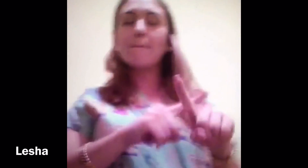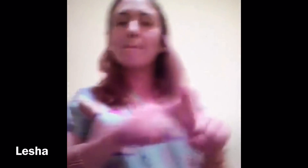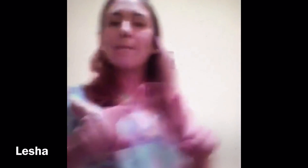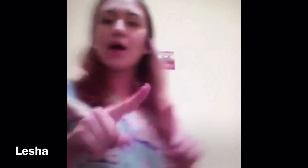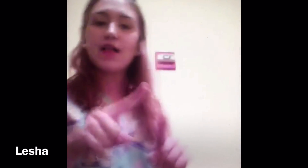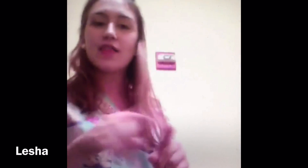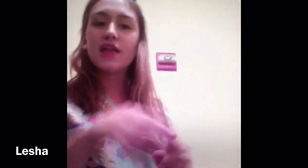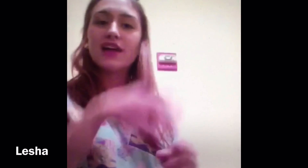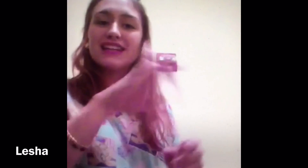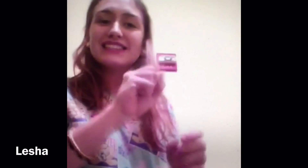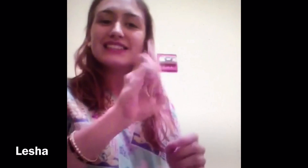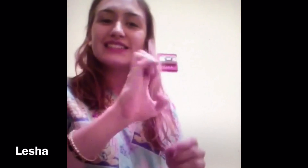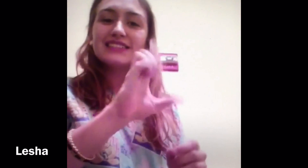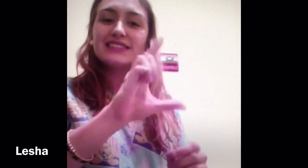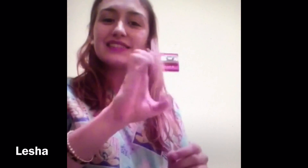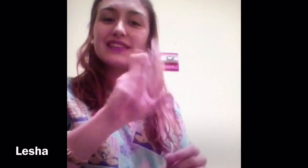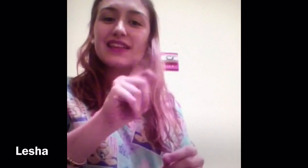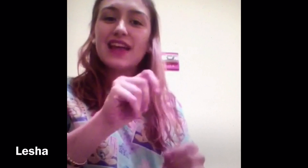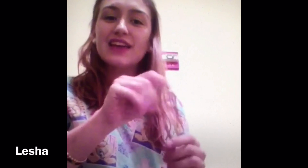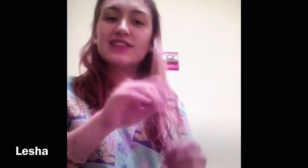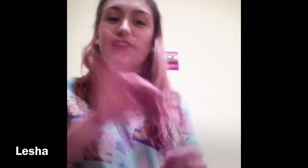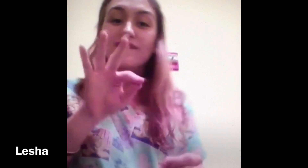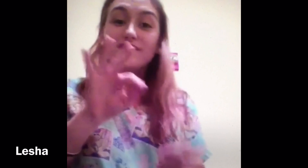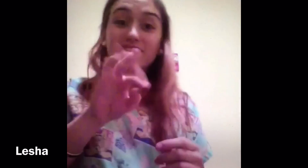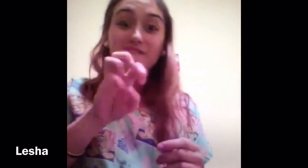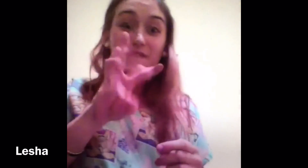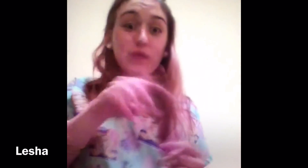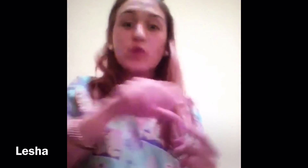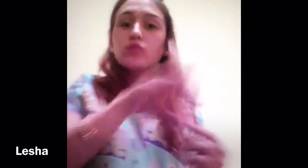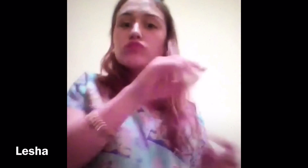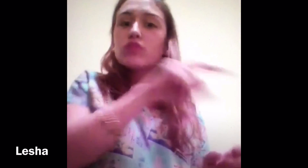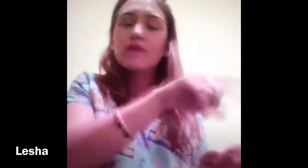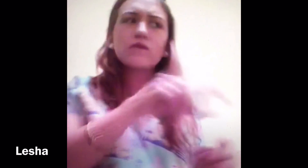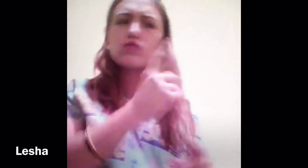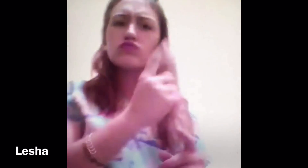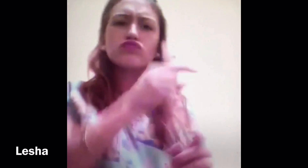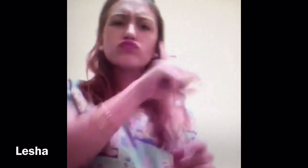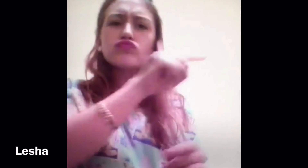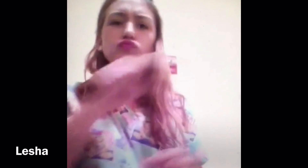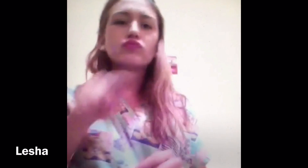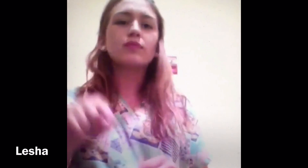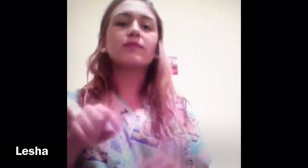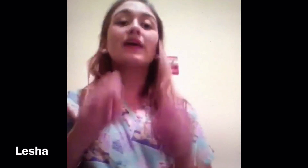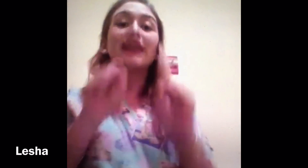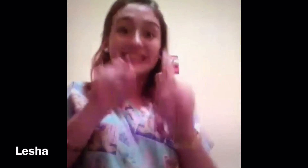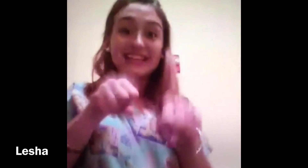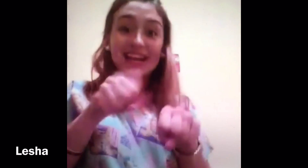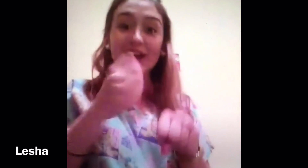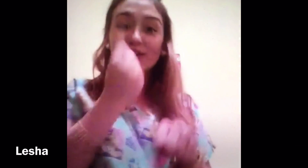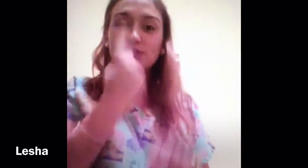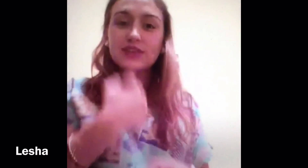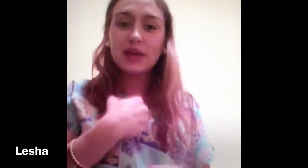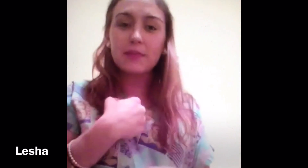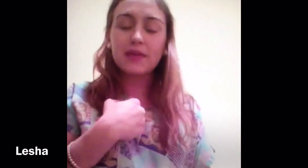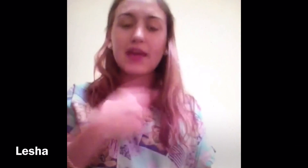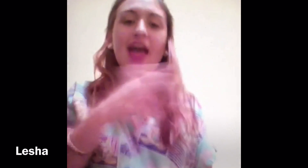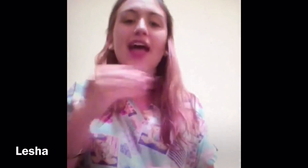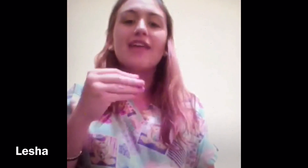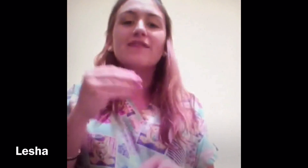But there are a select few who can understand me.